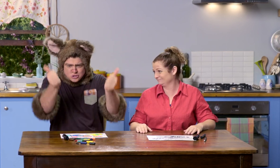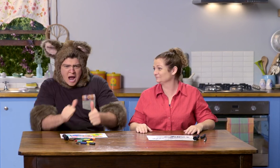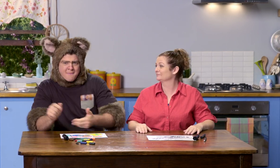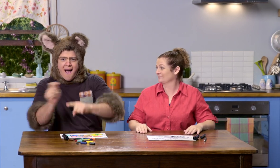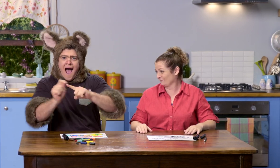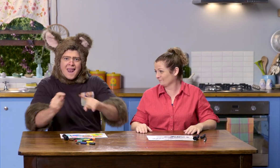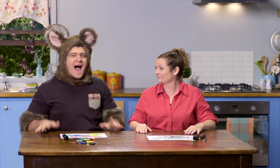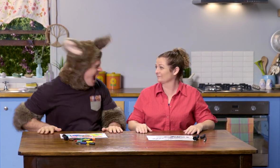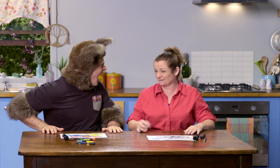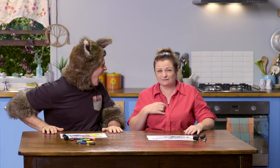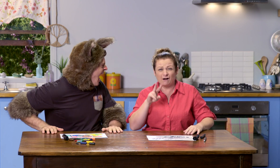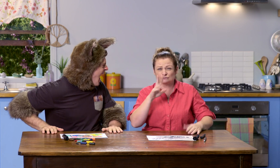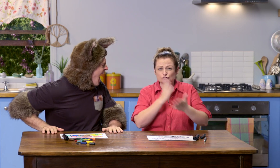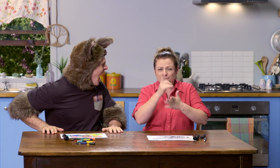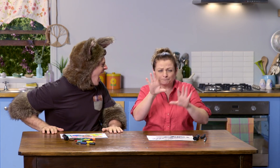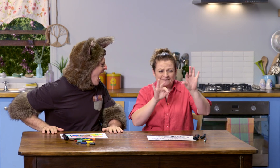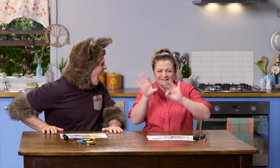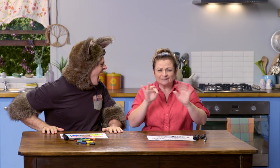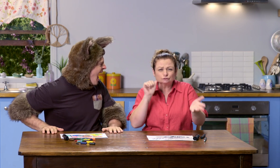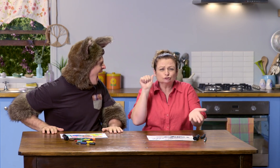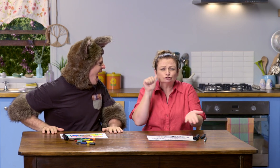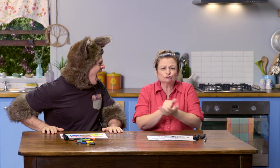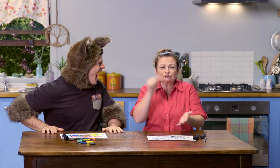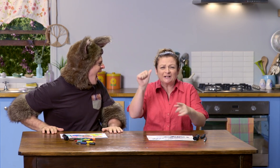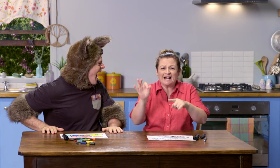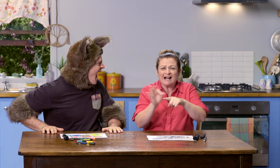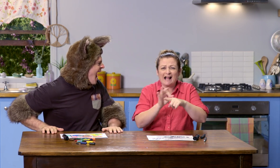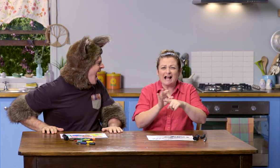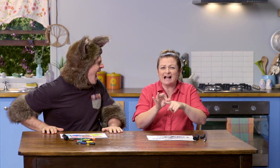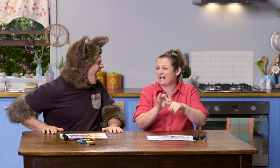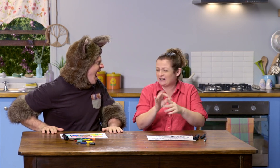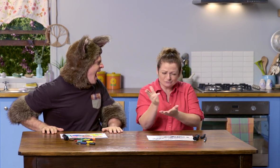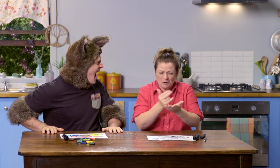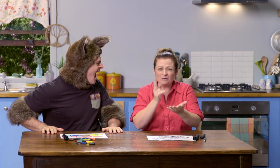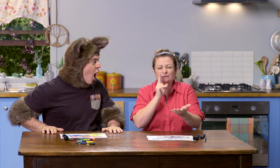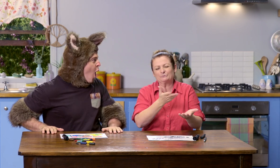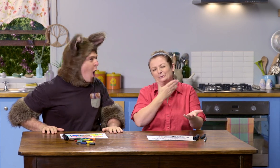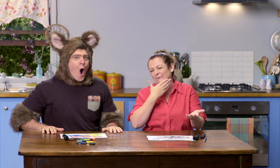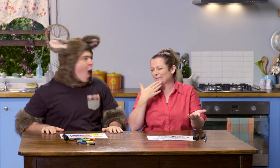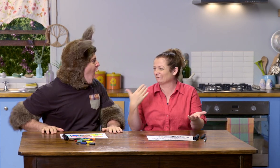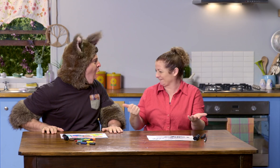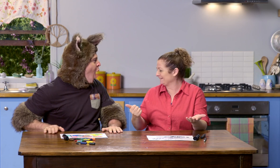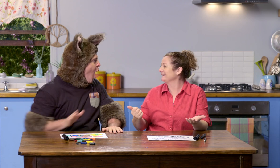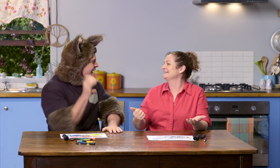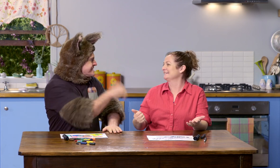and then colouring in the shapes. Yes, they picked some lovely colours, didn't they? Their drawings look beautiful.